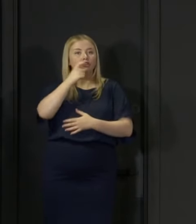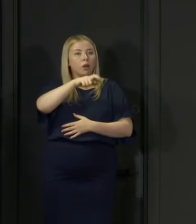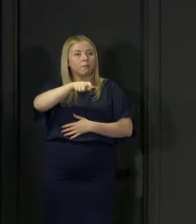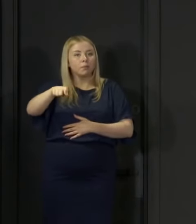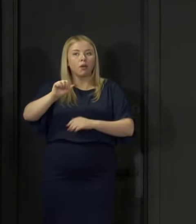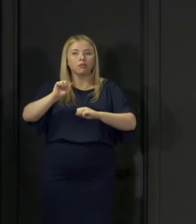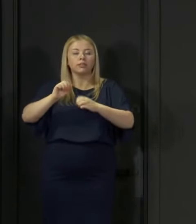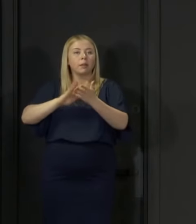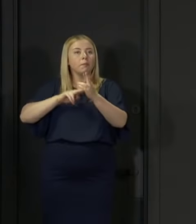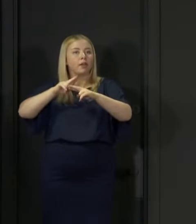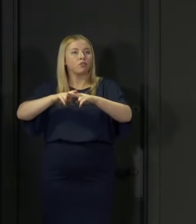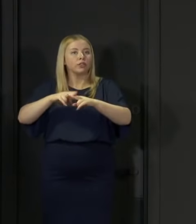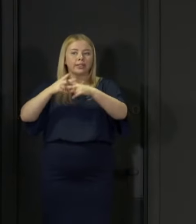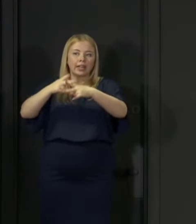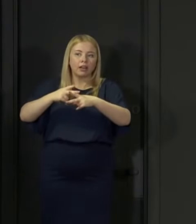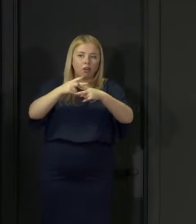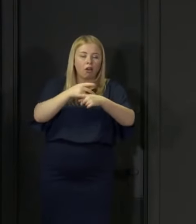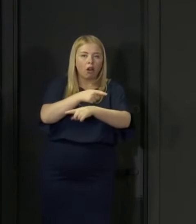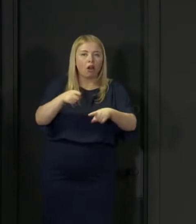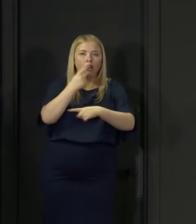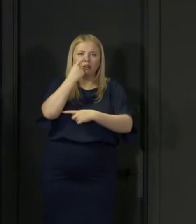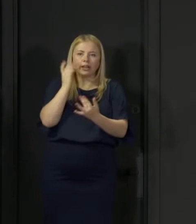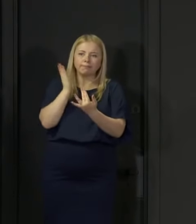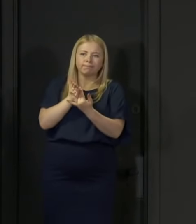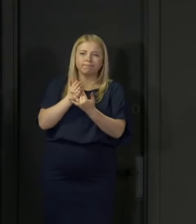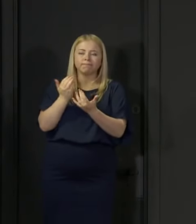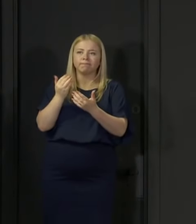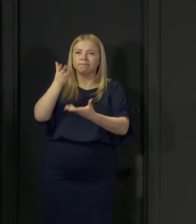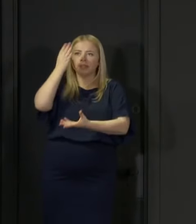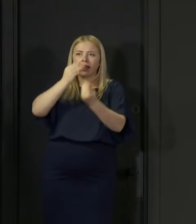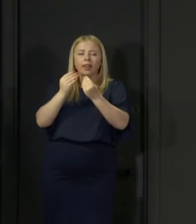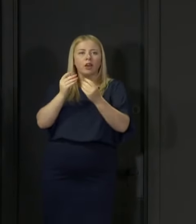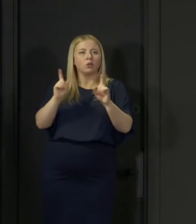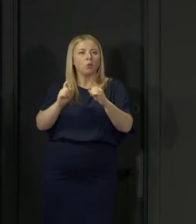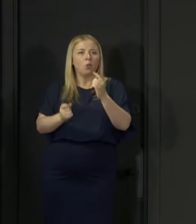And it will help you to learn about your options for the future whether that's staying on at